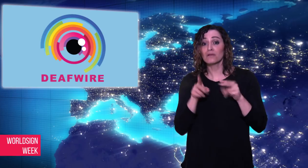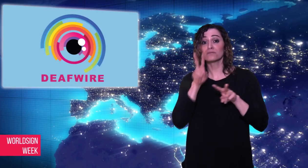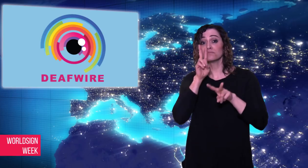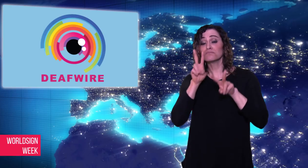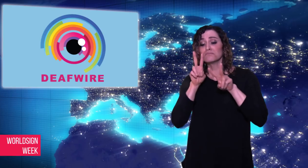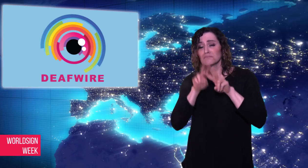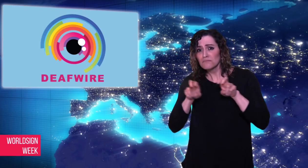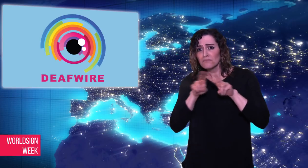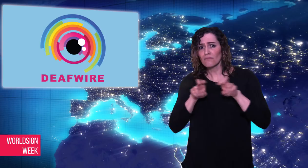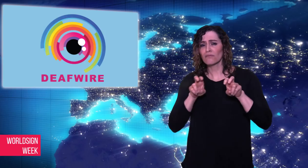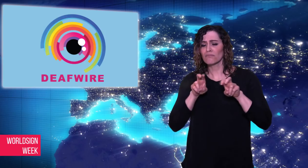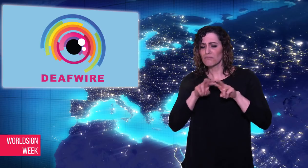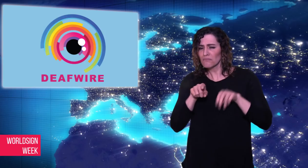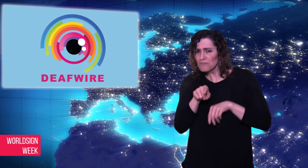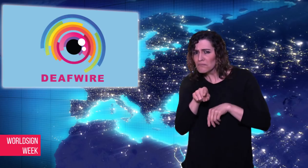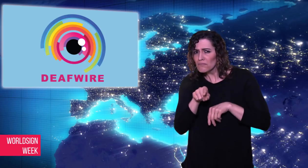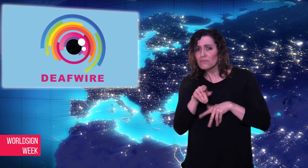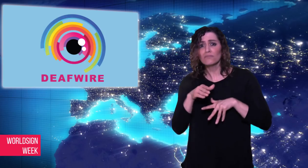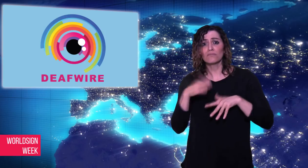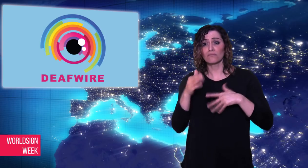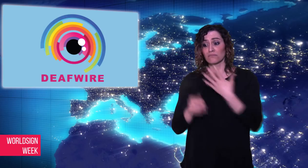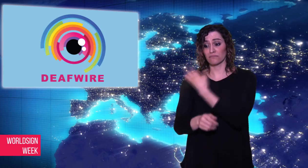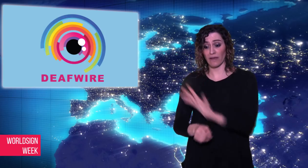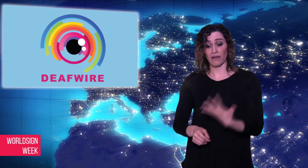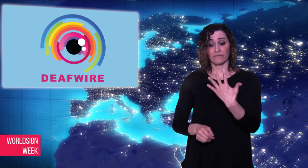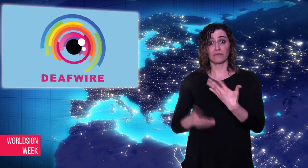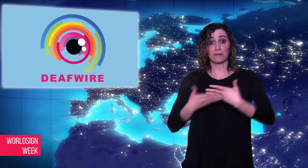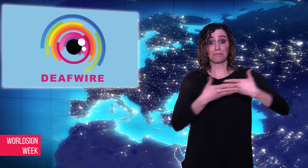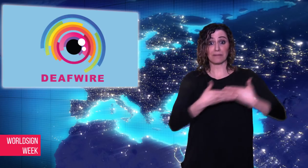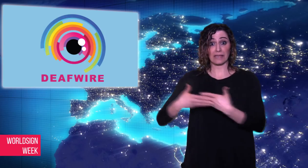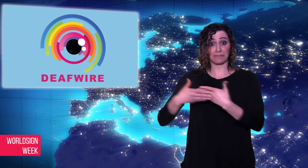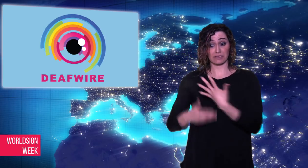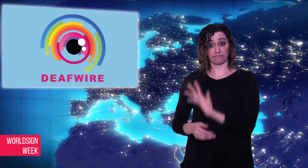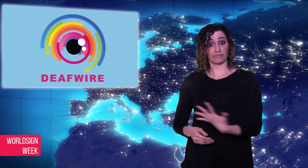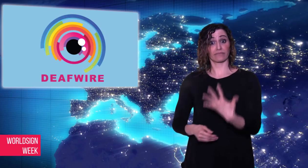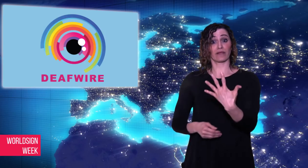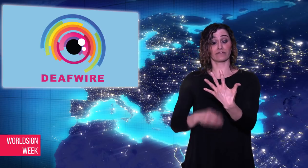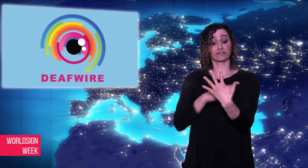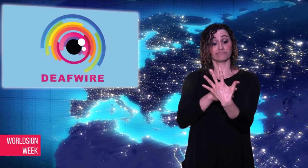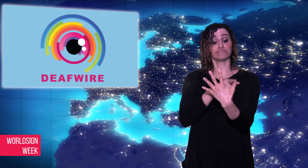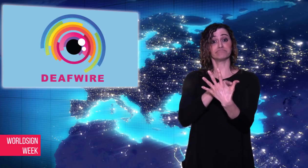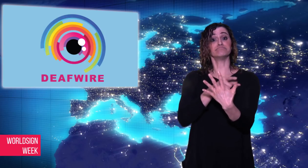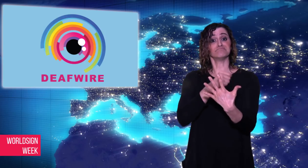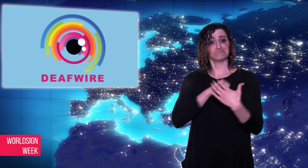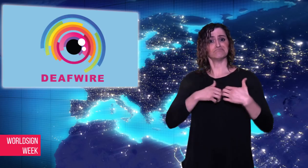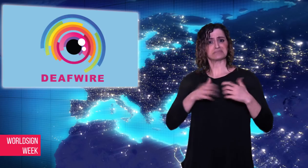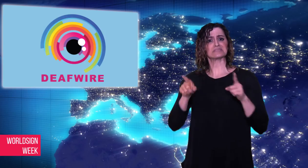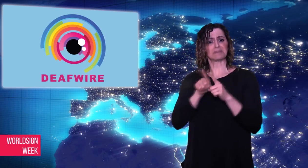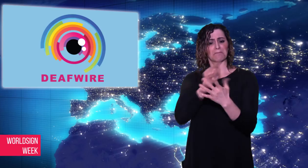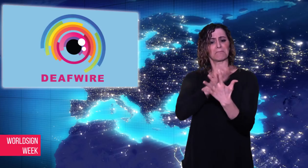heart surgery by the age of four. They had